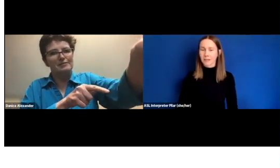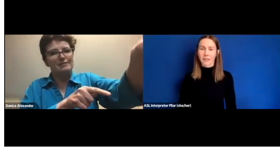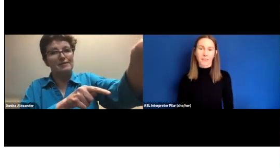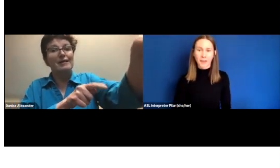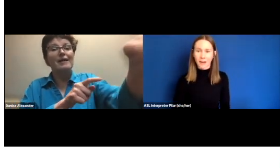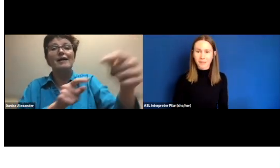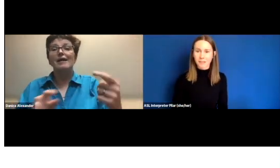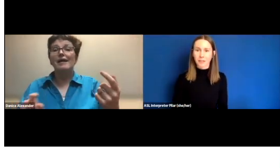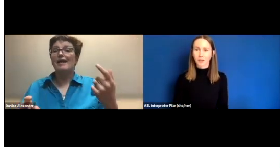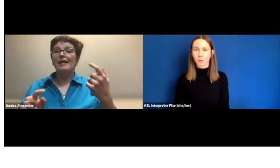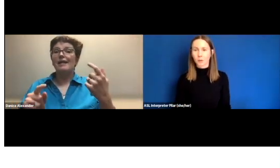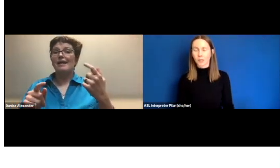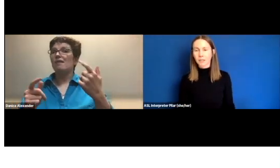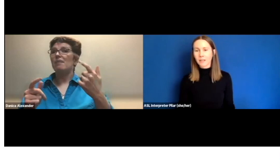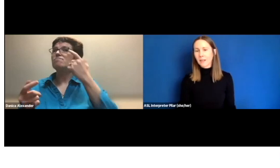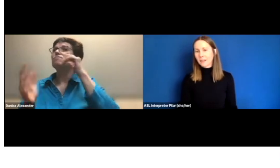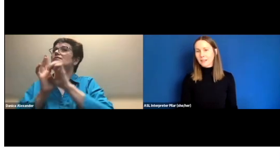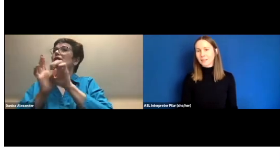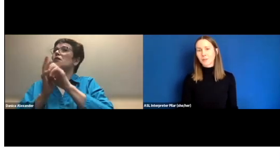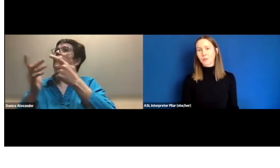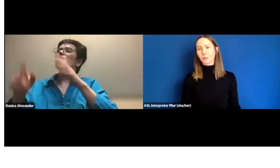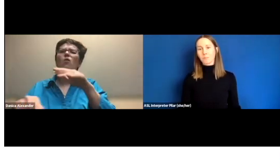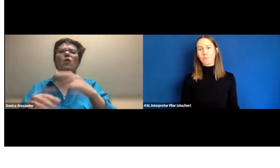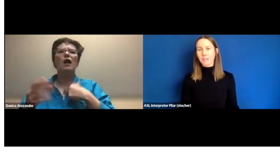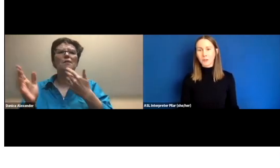and then the next in their community until many knew.